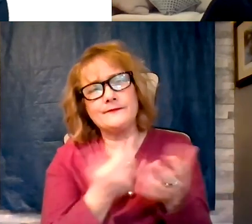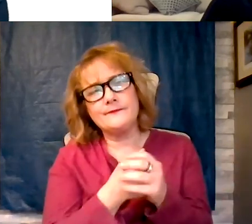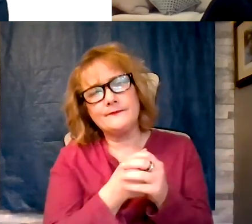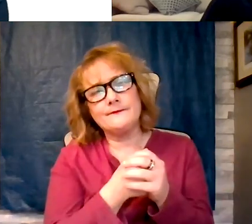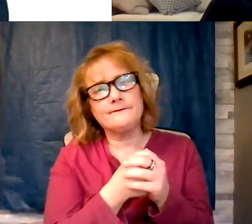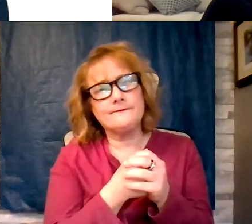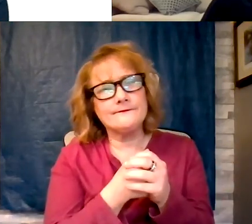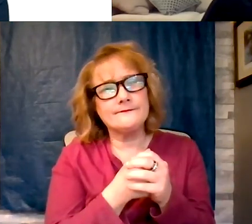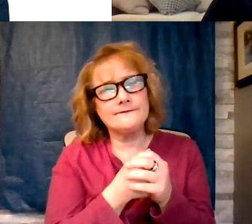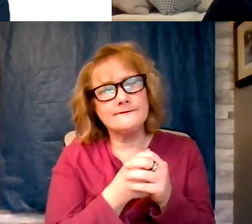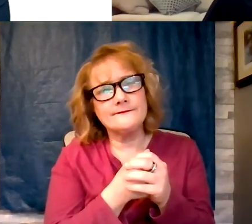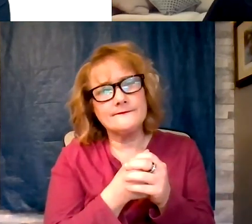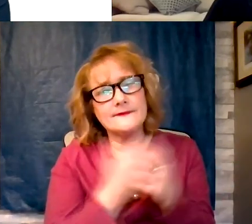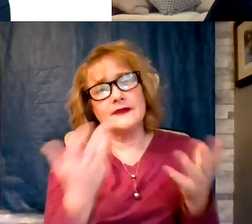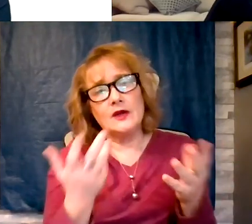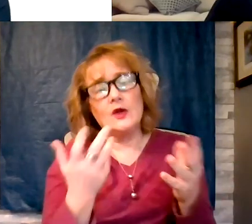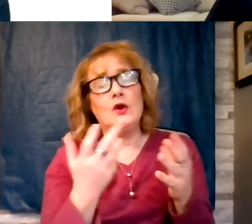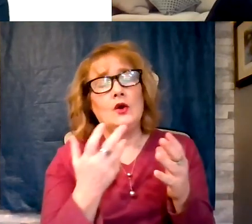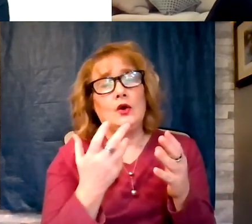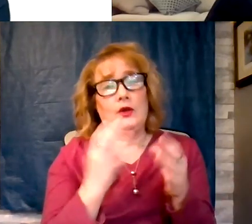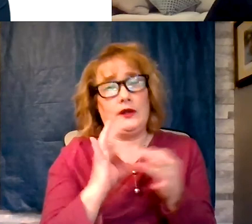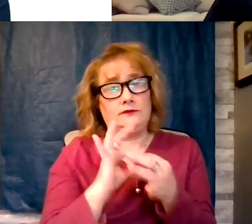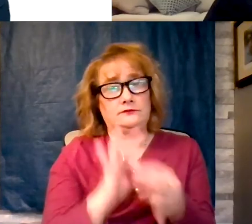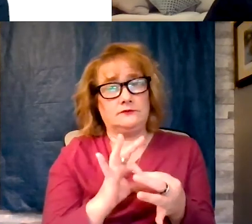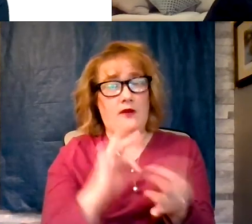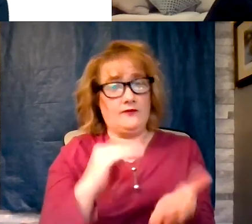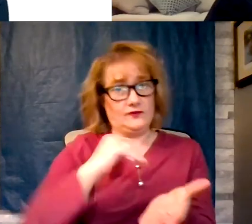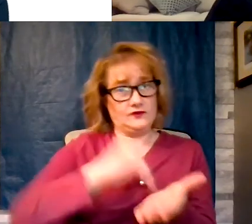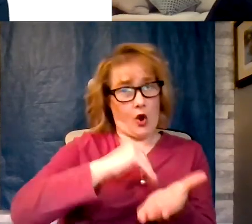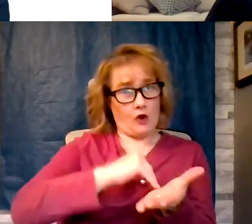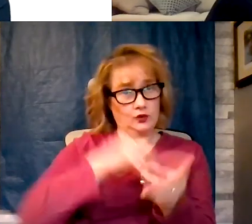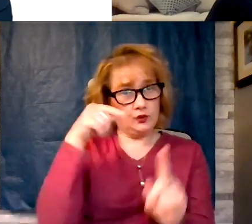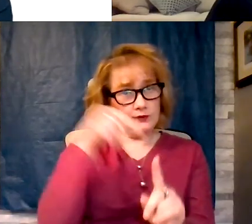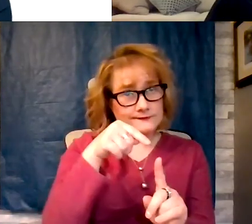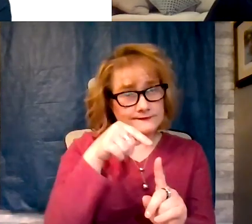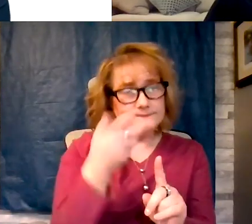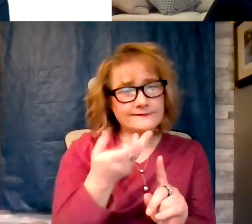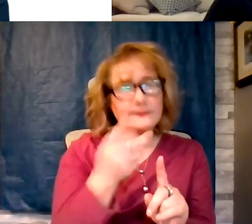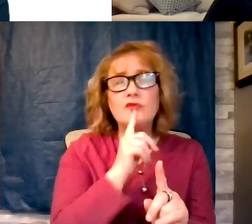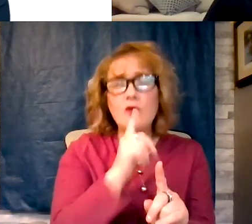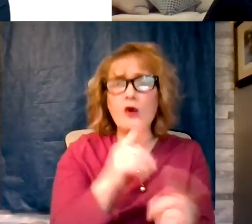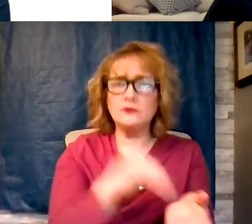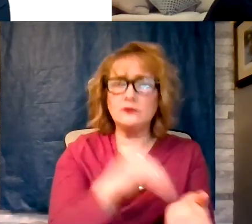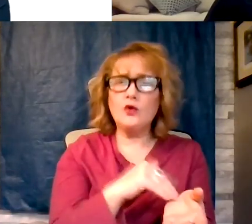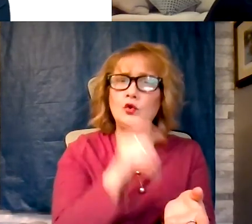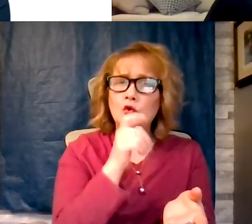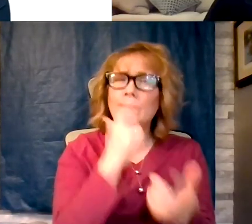With in terms of physicians, there are physicians who are interested in this but finding them, I can tell you they will